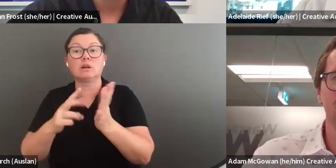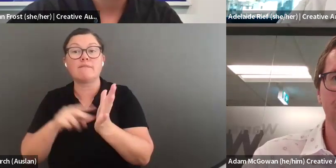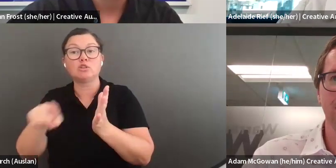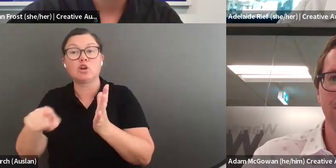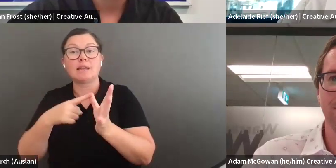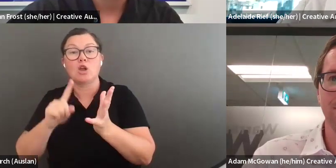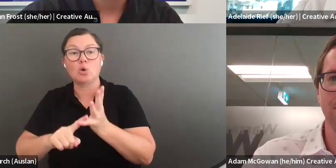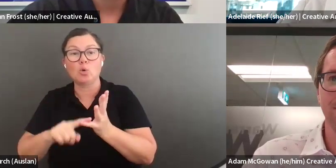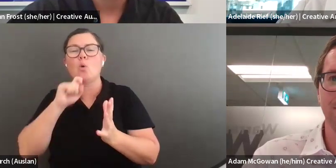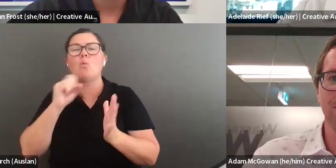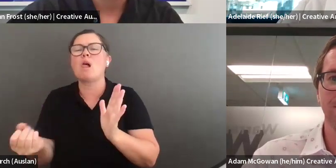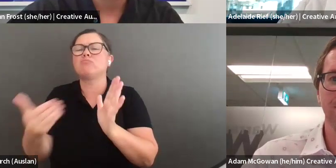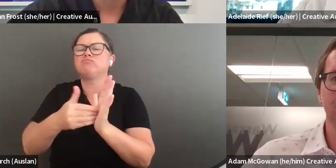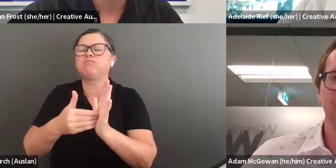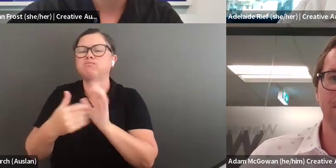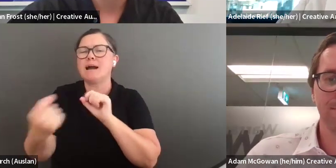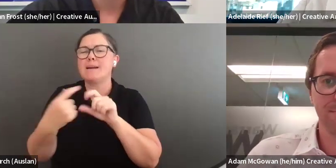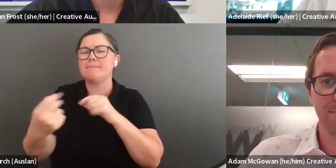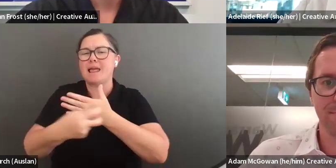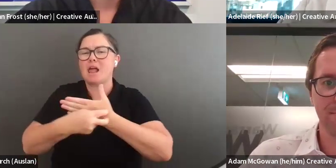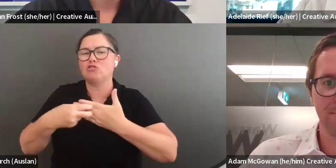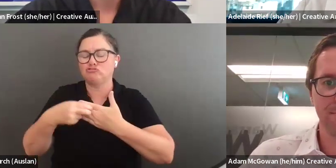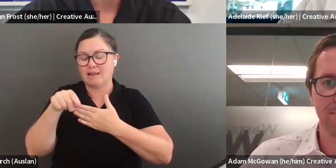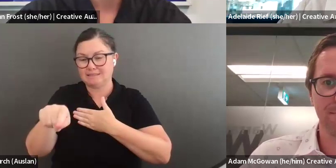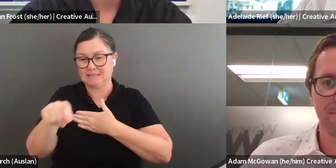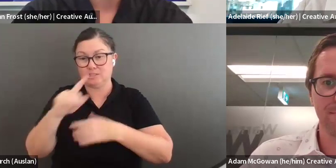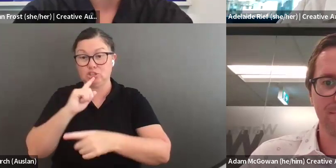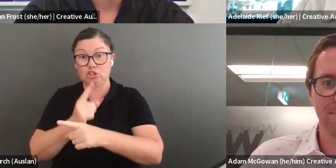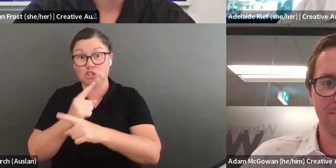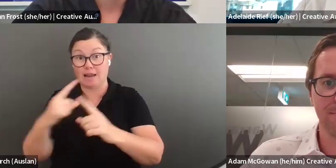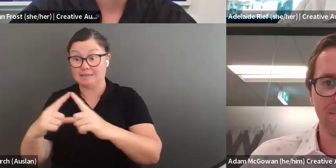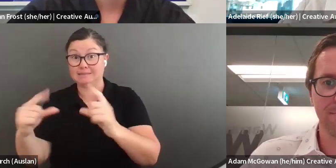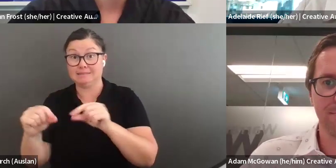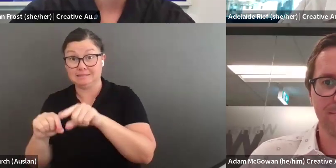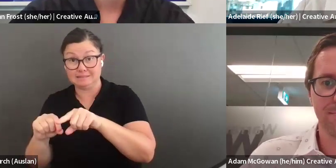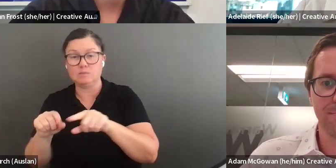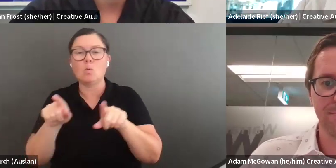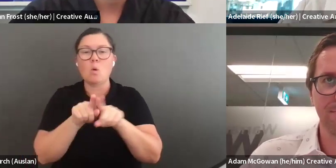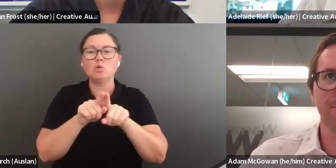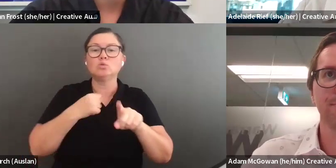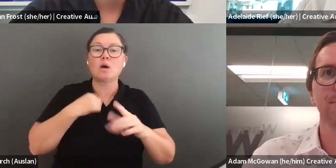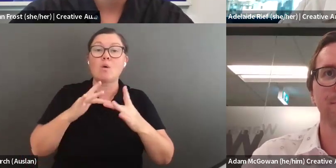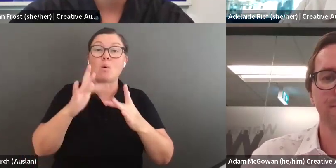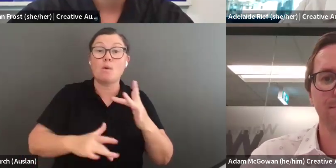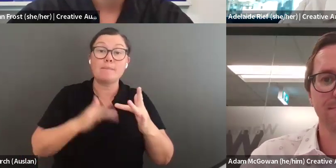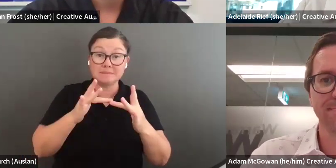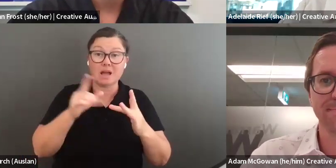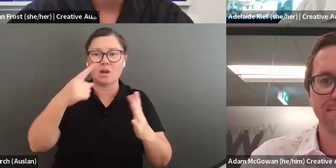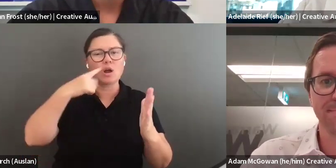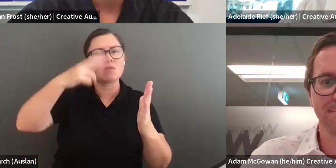the email address in the chat. You can find out information about the program on the Creative